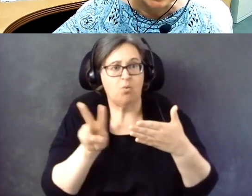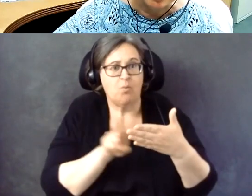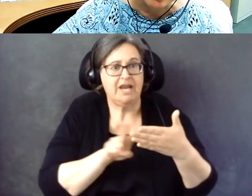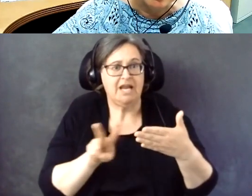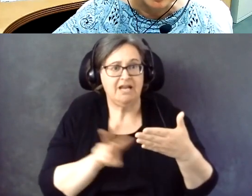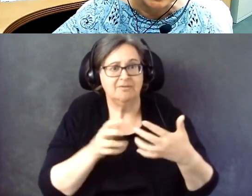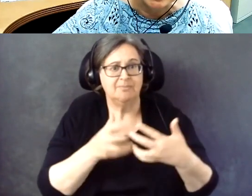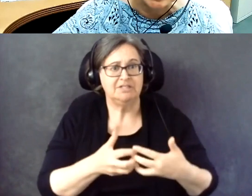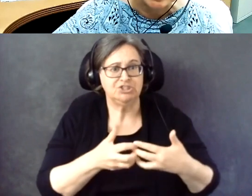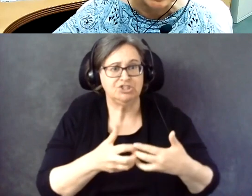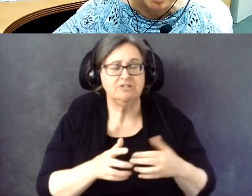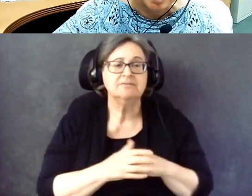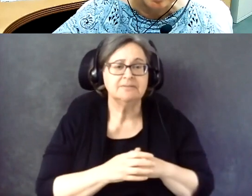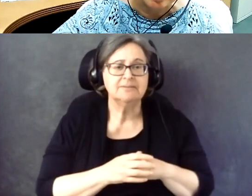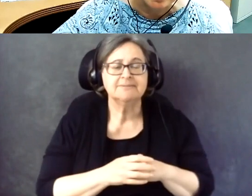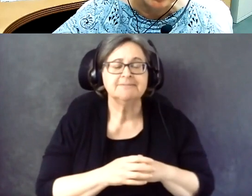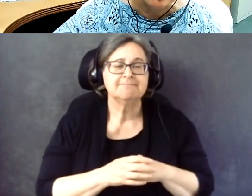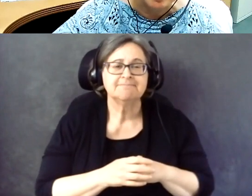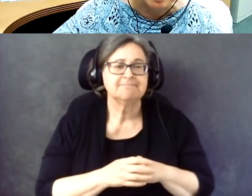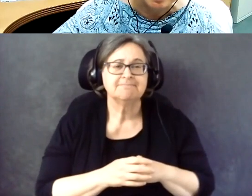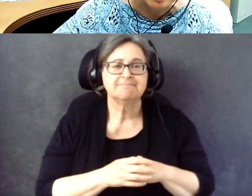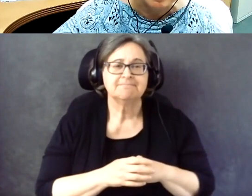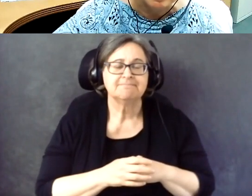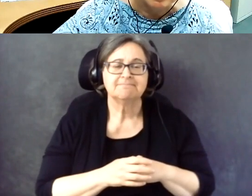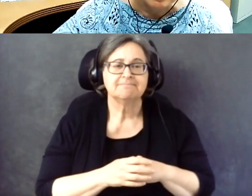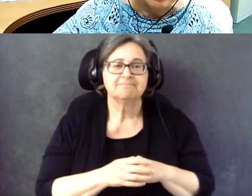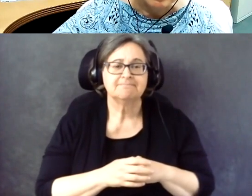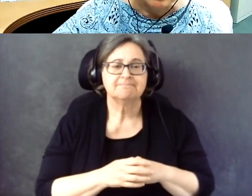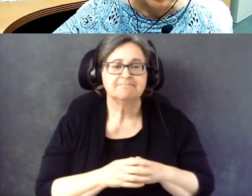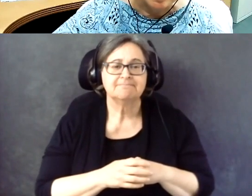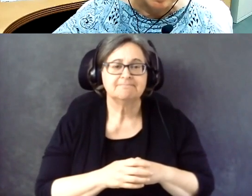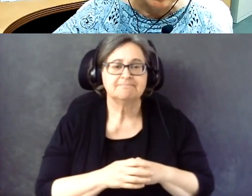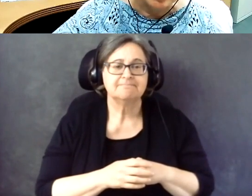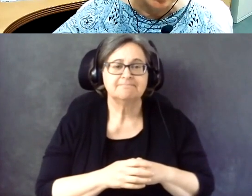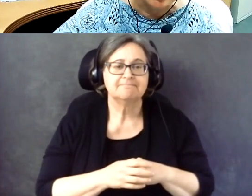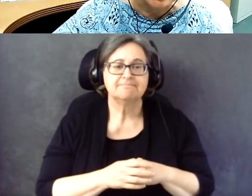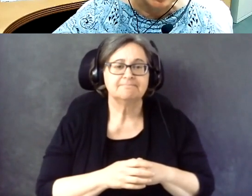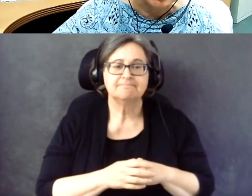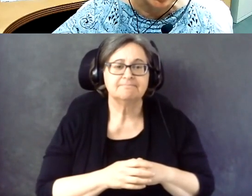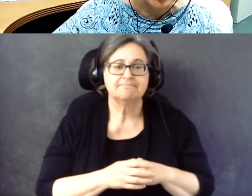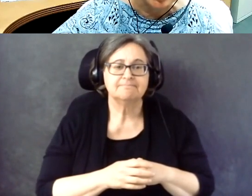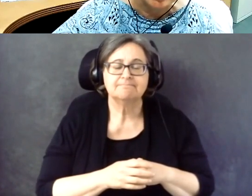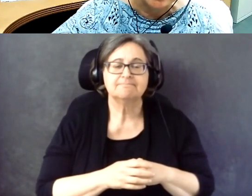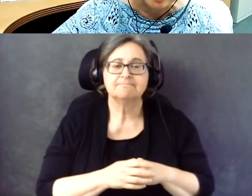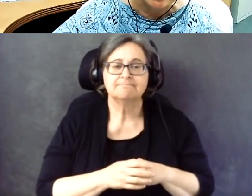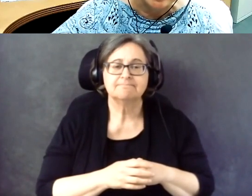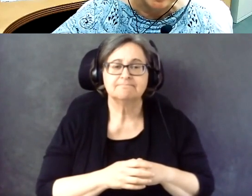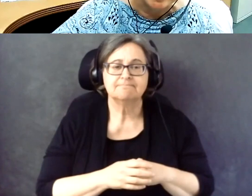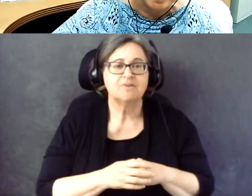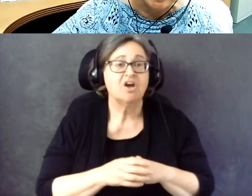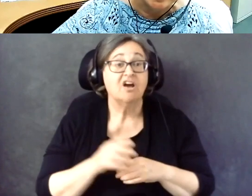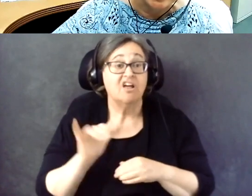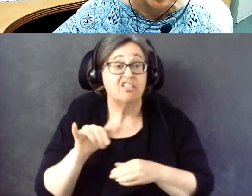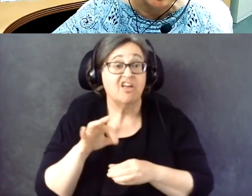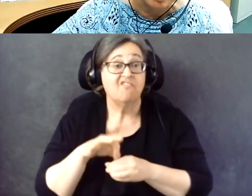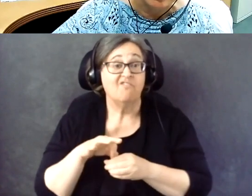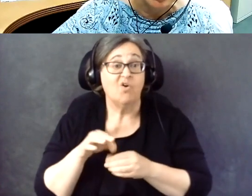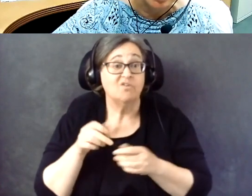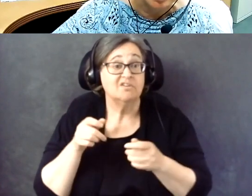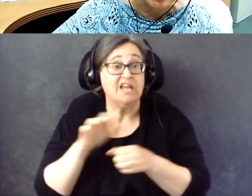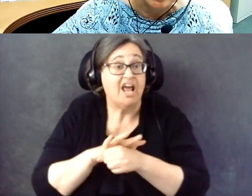So it's not up to the jurisdiction to provide the access technology.